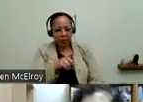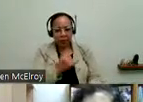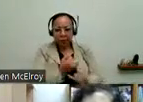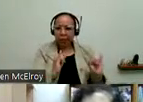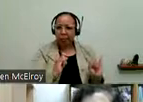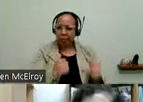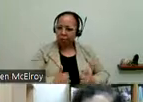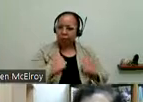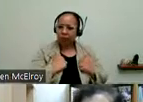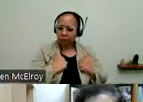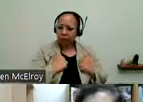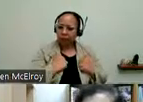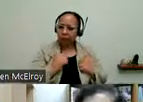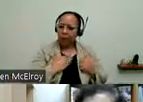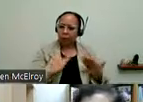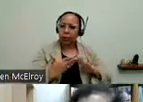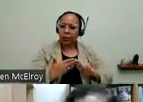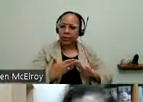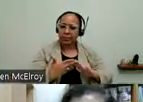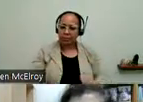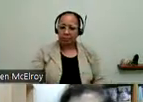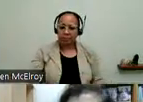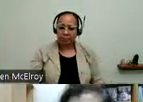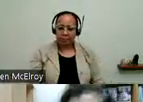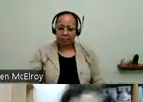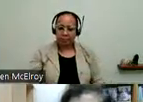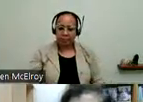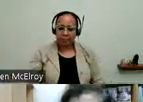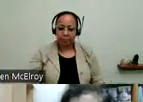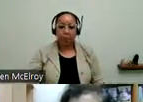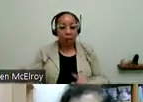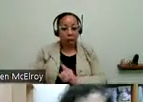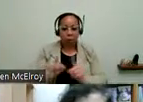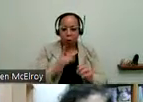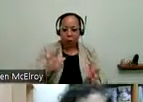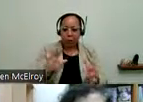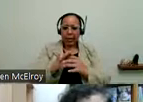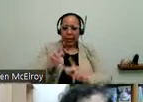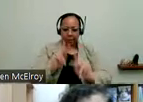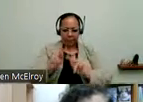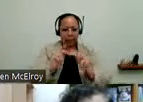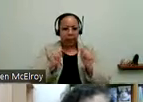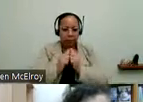independently in our communities. So that we can also connect the people